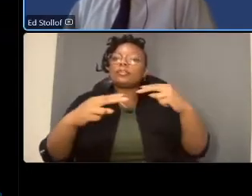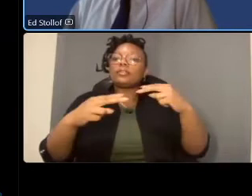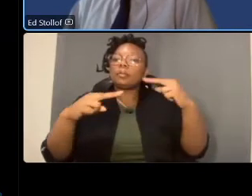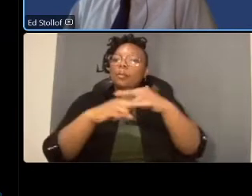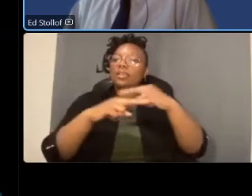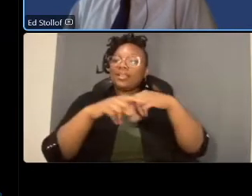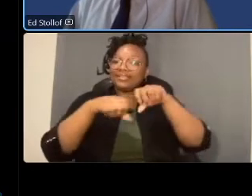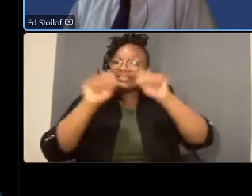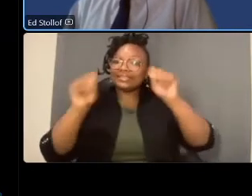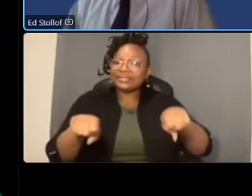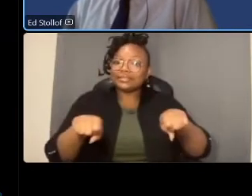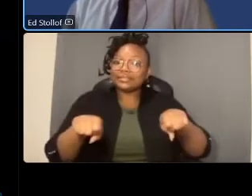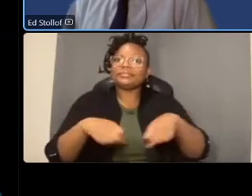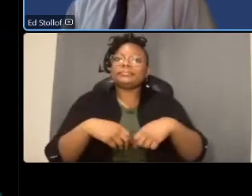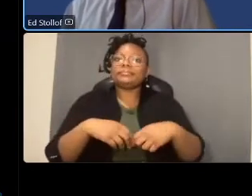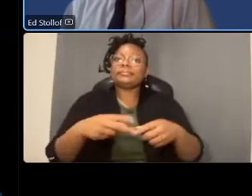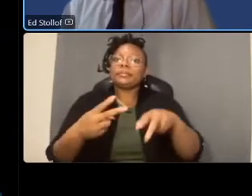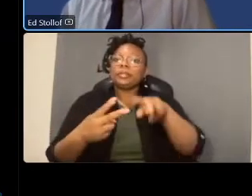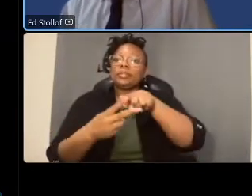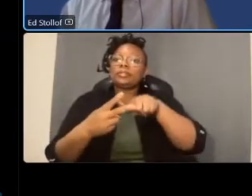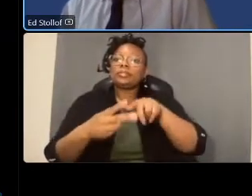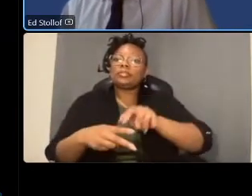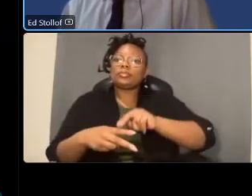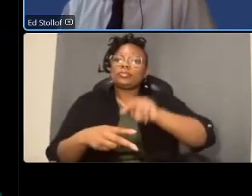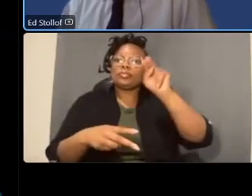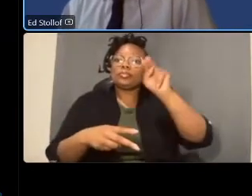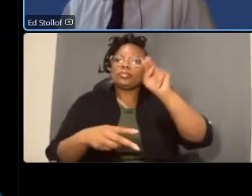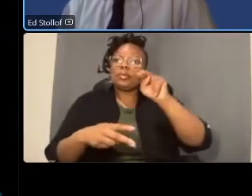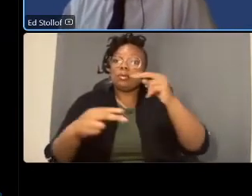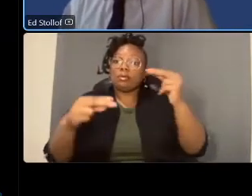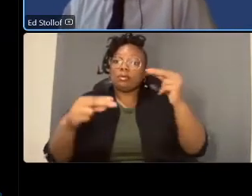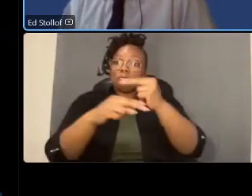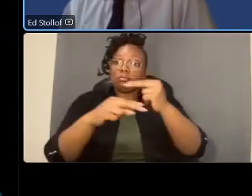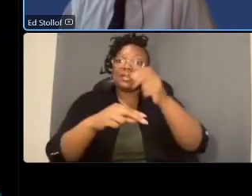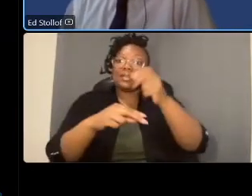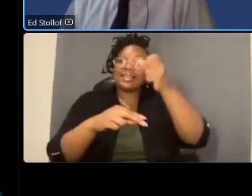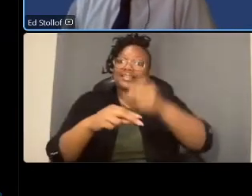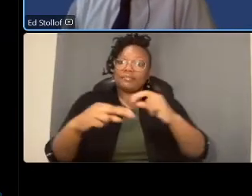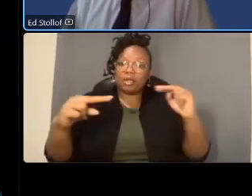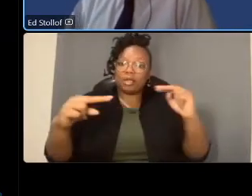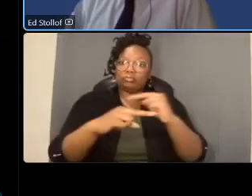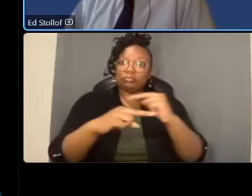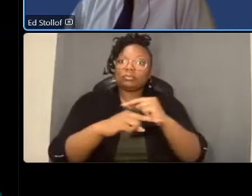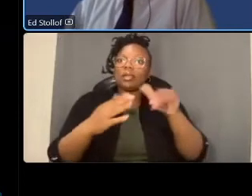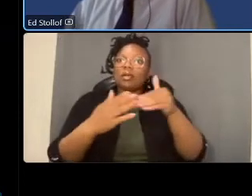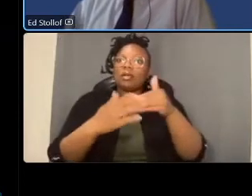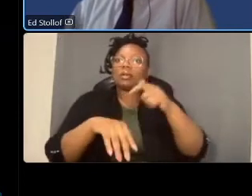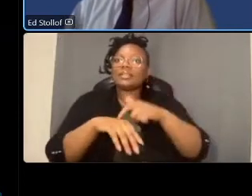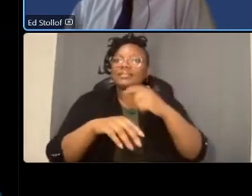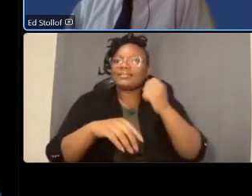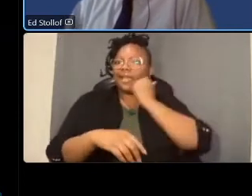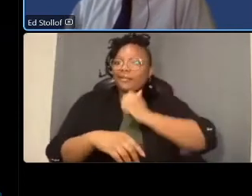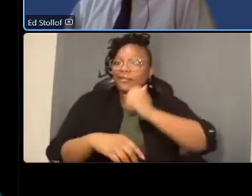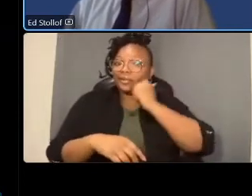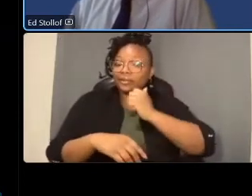uh there's two northbound and two southbound travel lanes at all times of the day and we